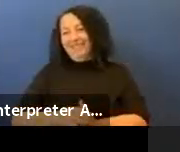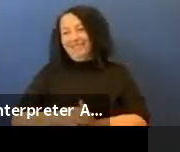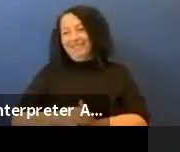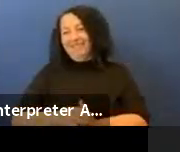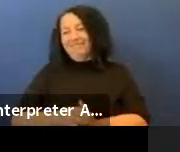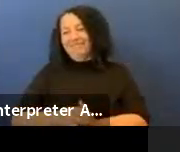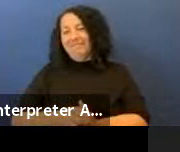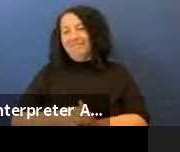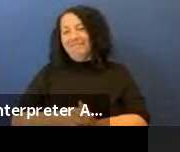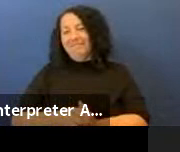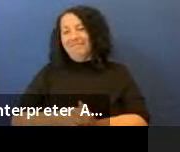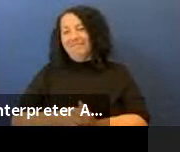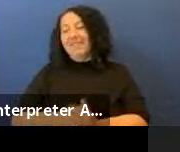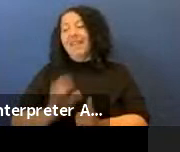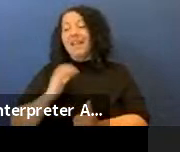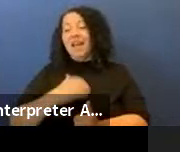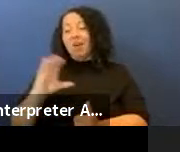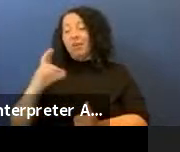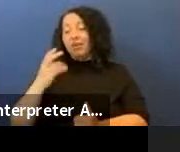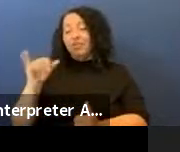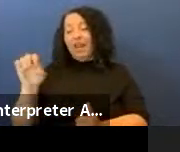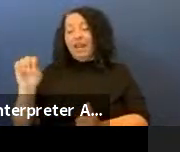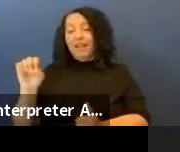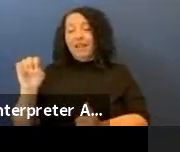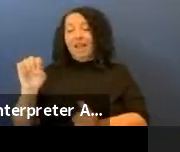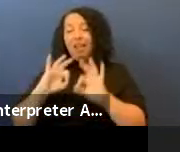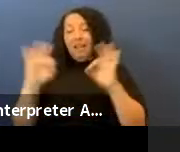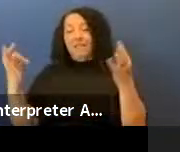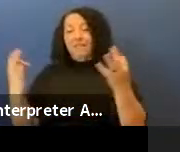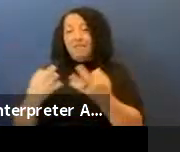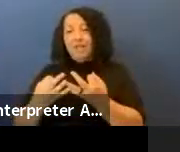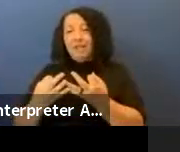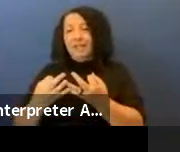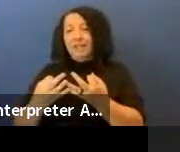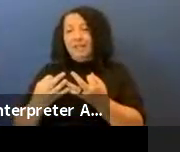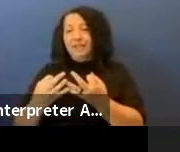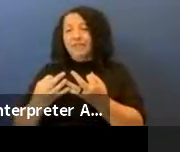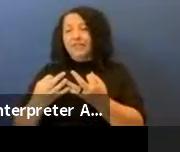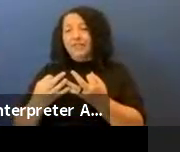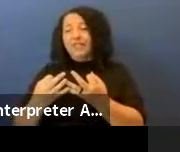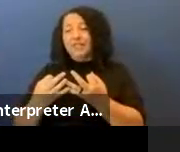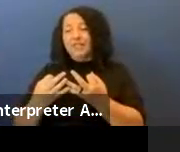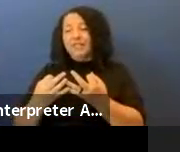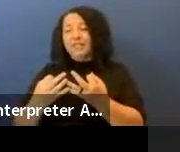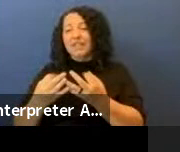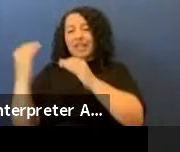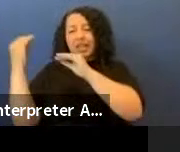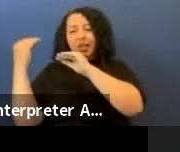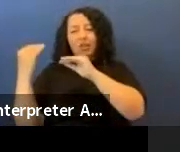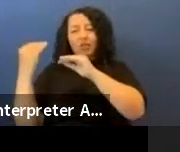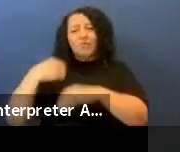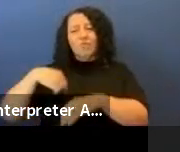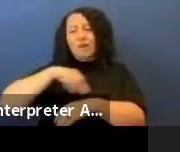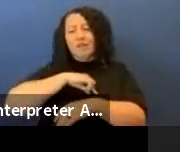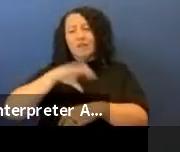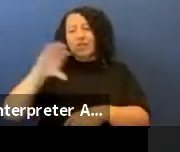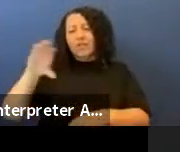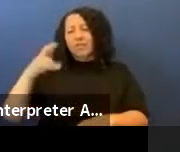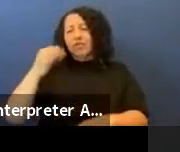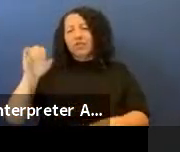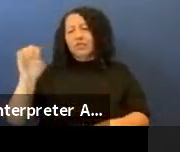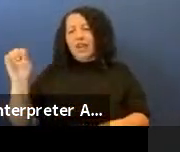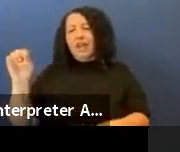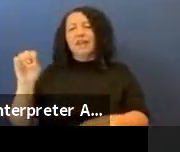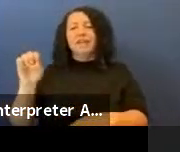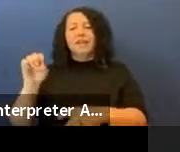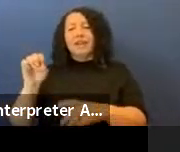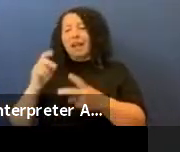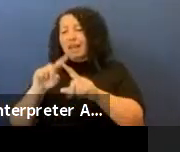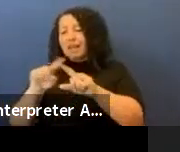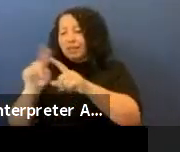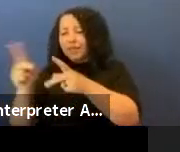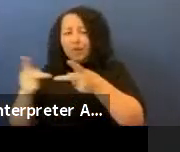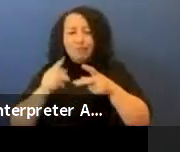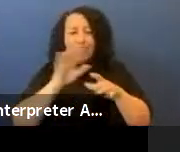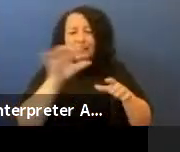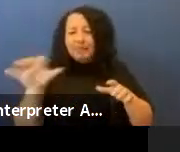Our Cheyenne relatives instruct us, our Cheyenne places instruct us,